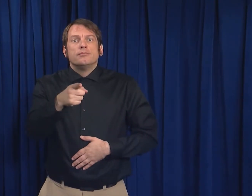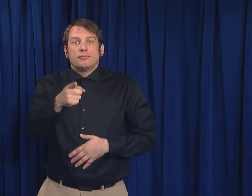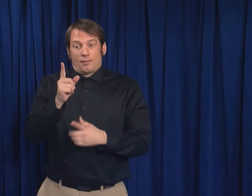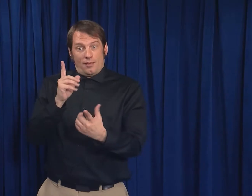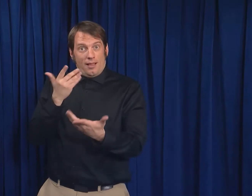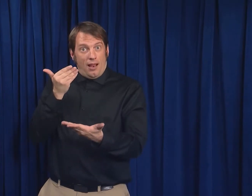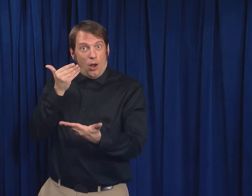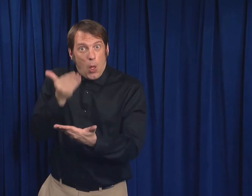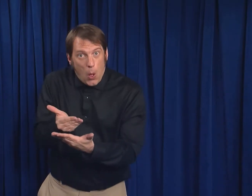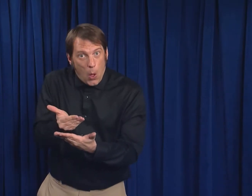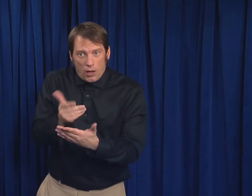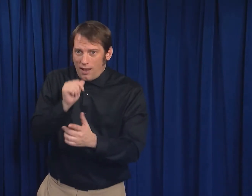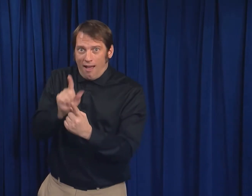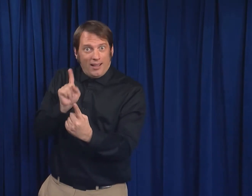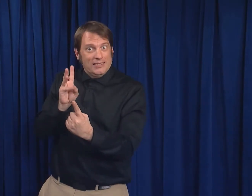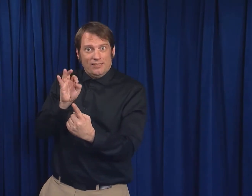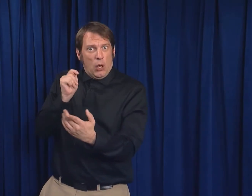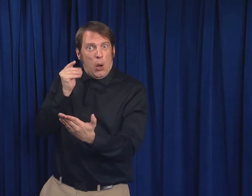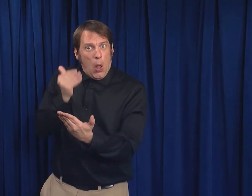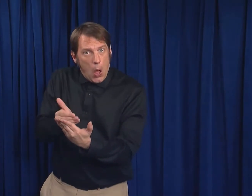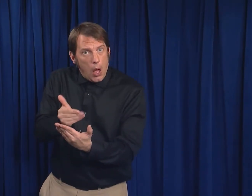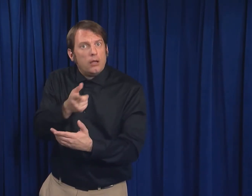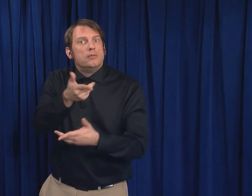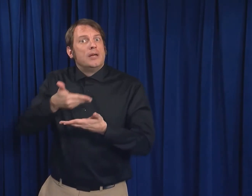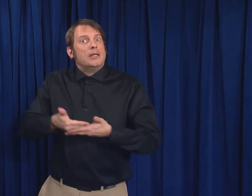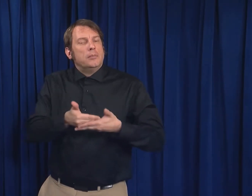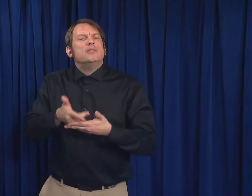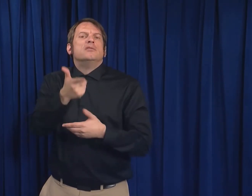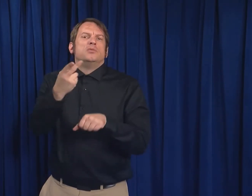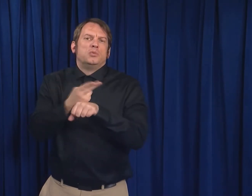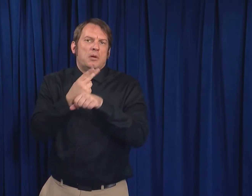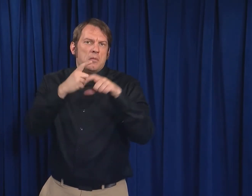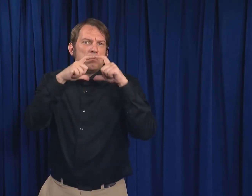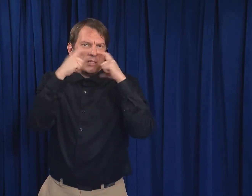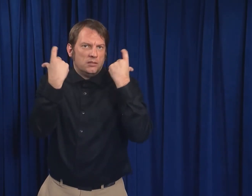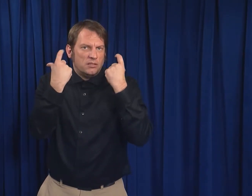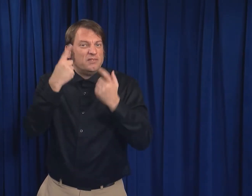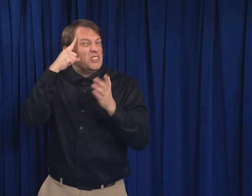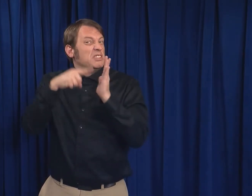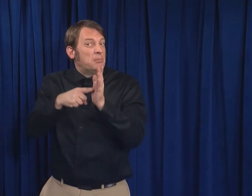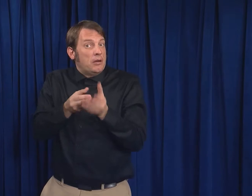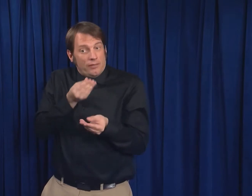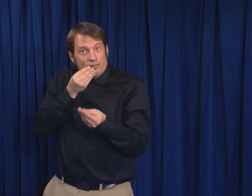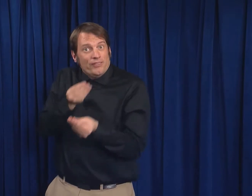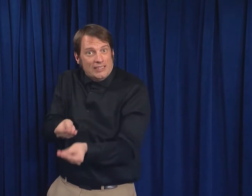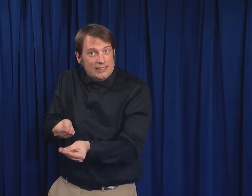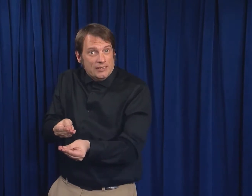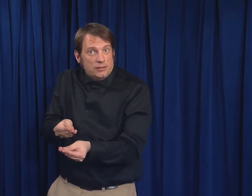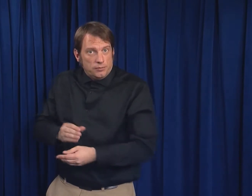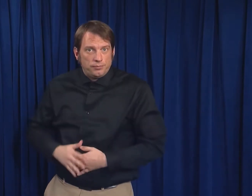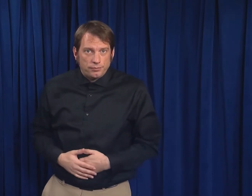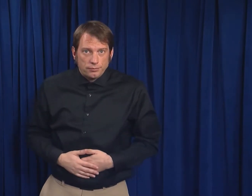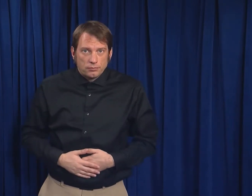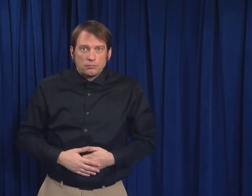Wear a mask when you are within six feet of your newborn, such as during feedings.